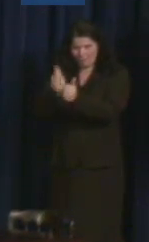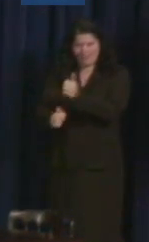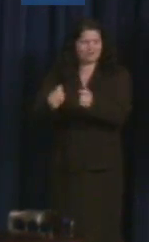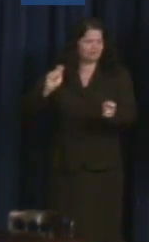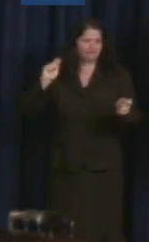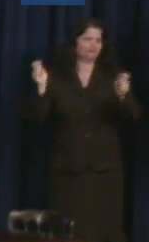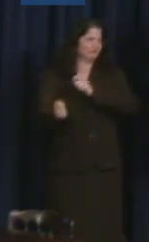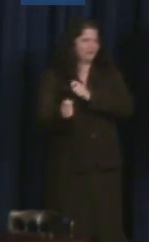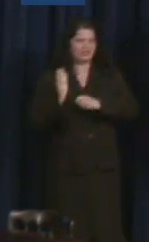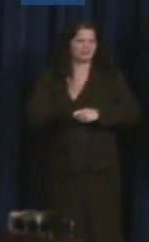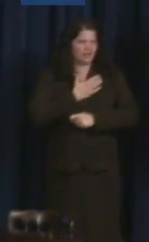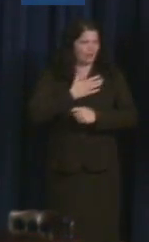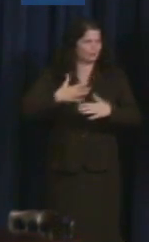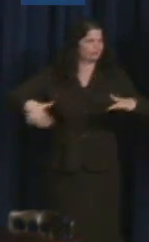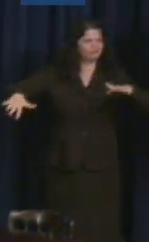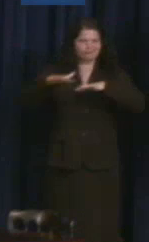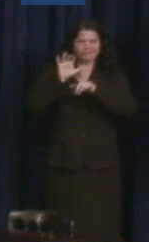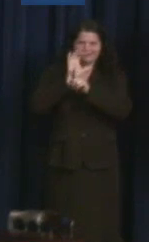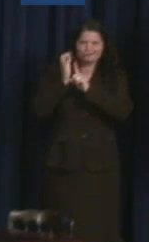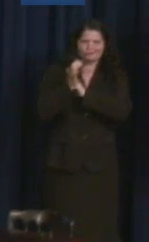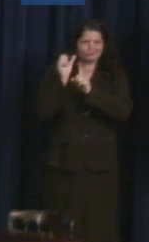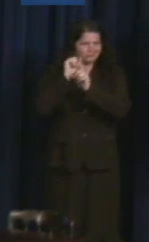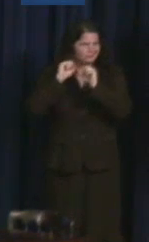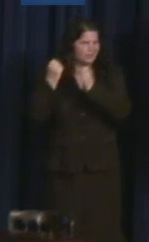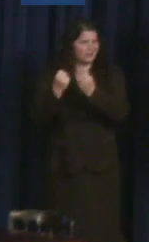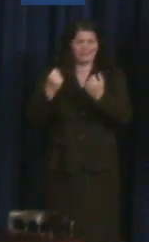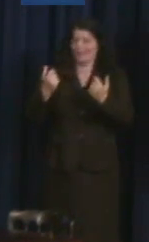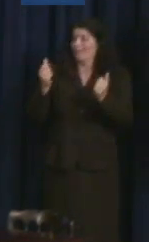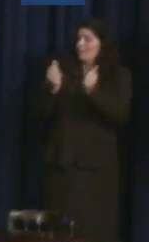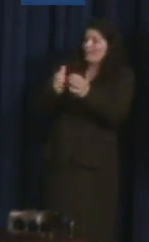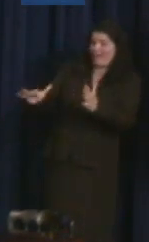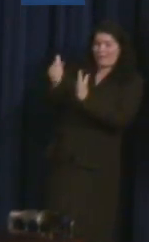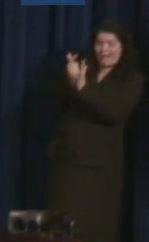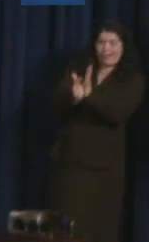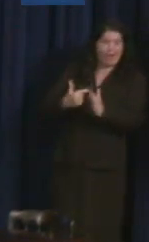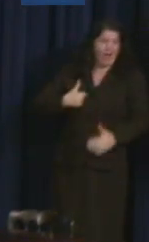you today. We are also here to celebrate nine Champions of